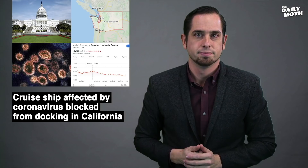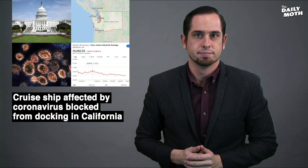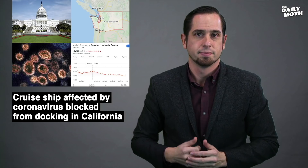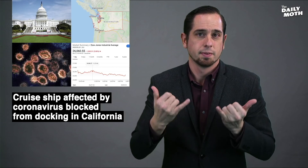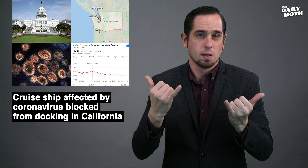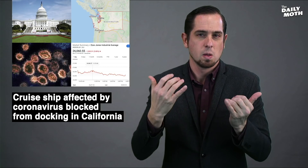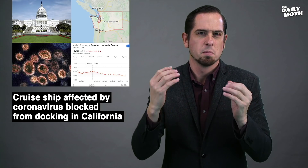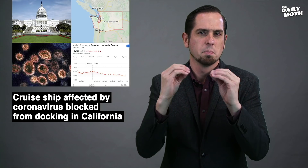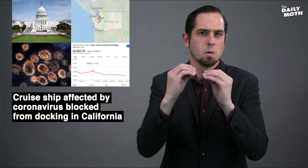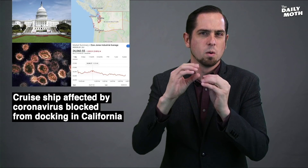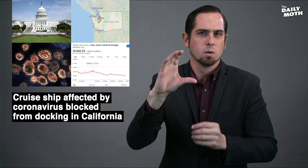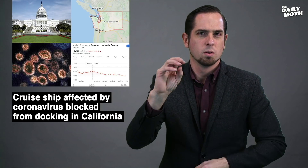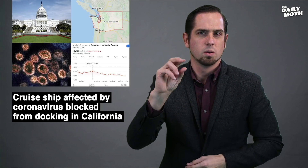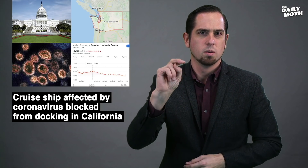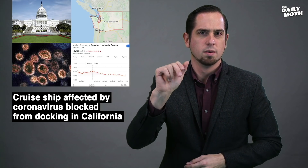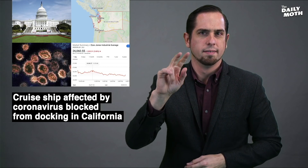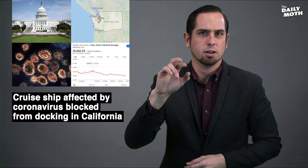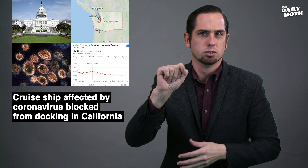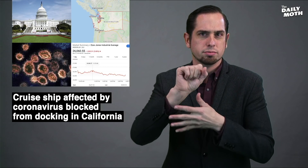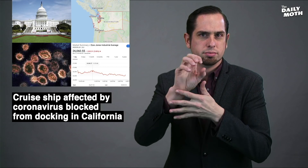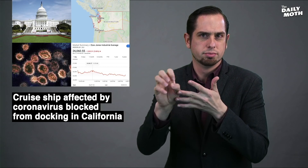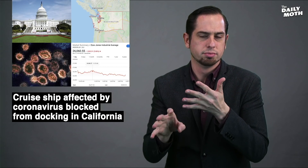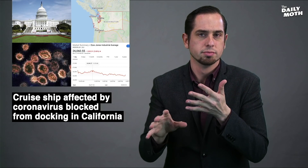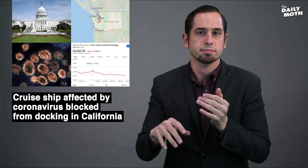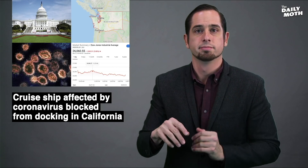Here are some more coronavirus updates.